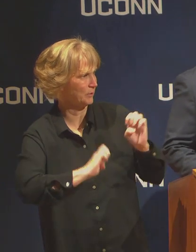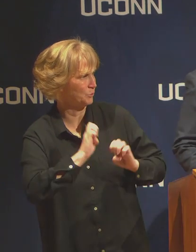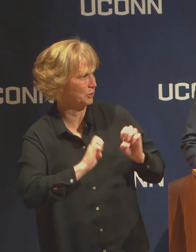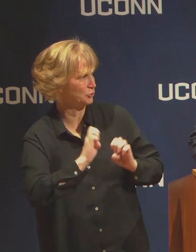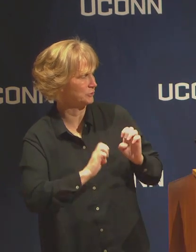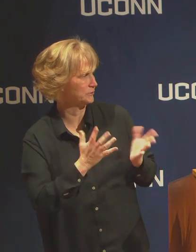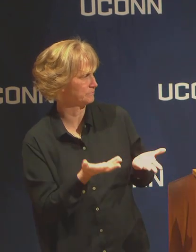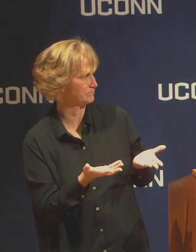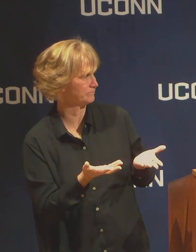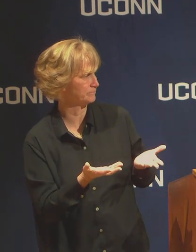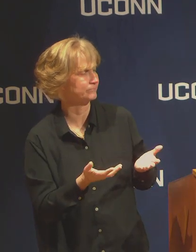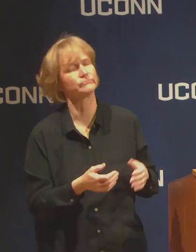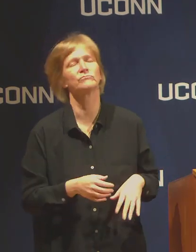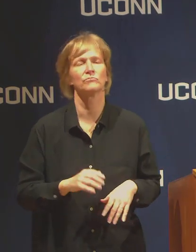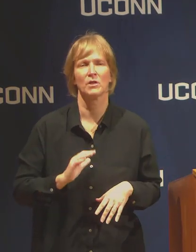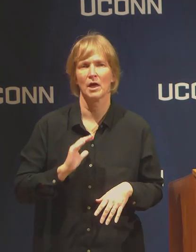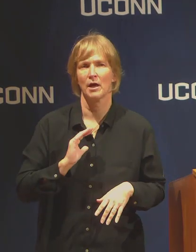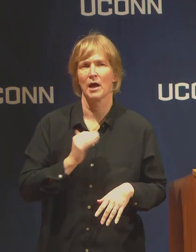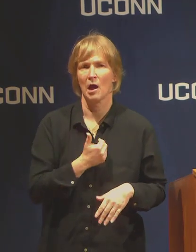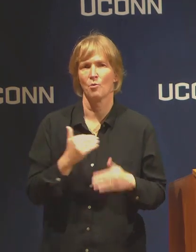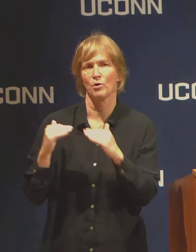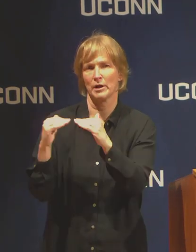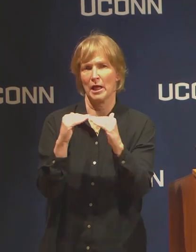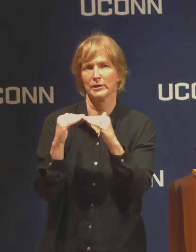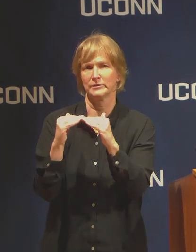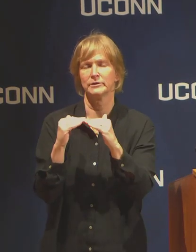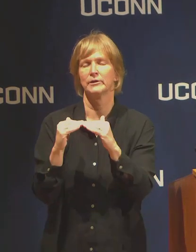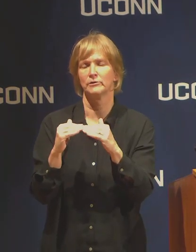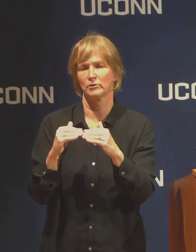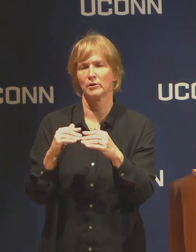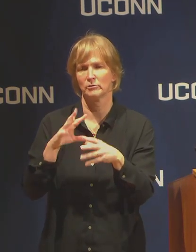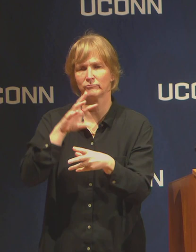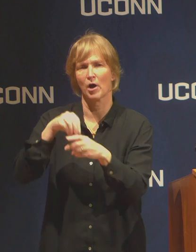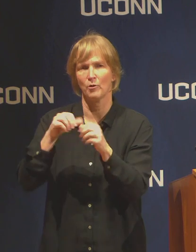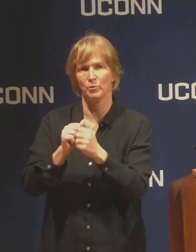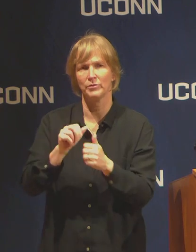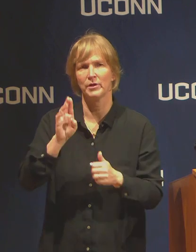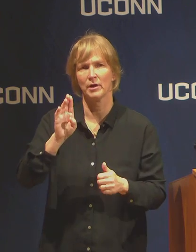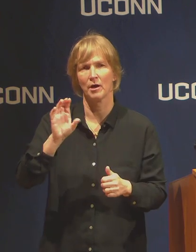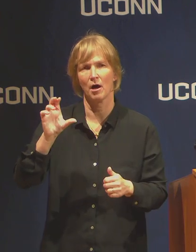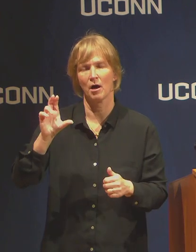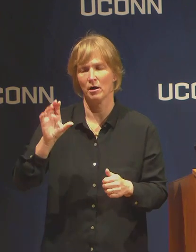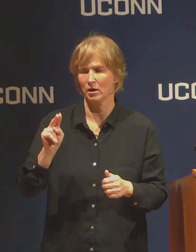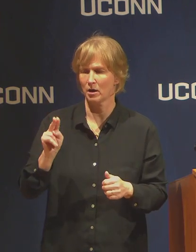Colleagues faced a postponement of